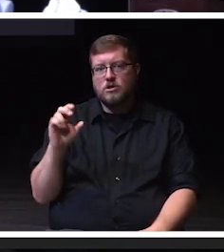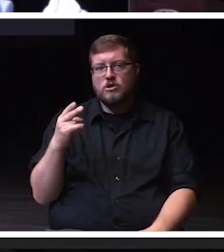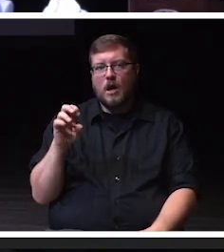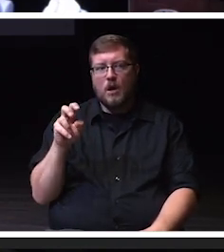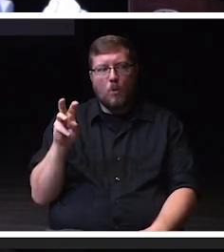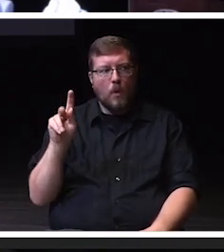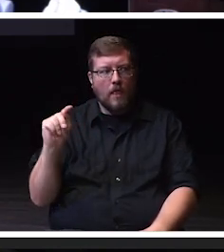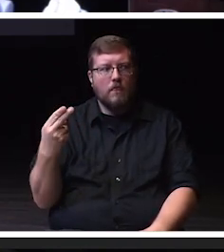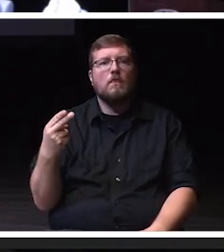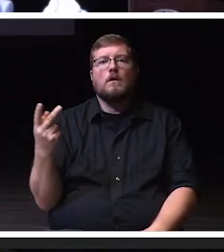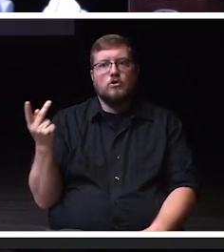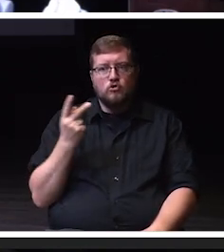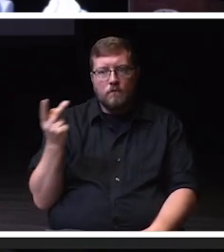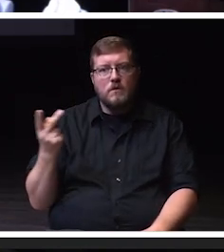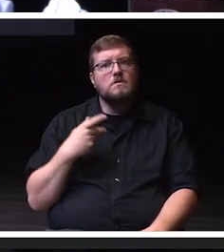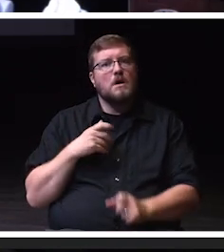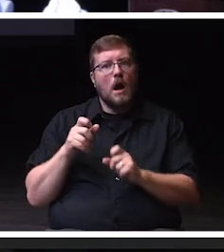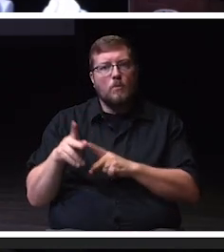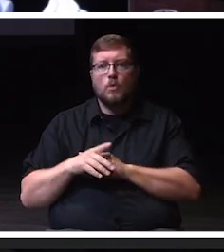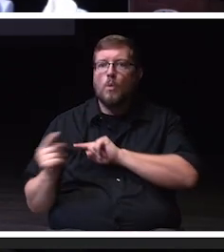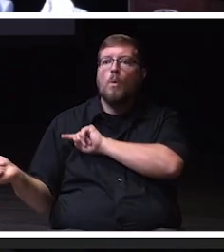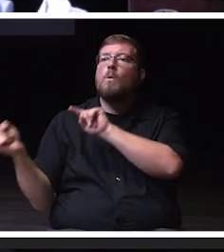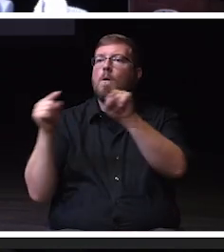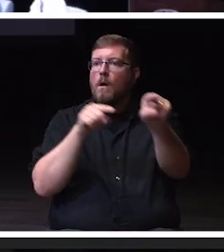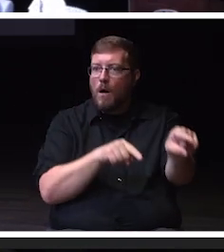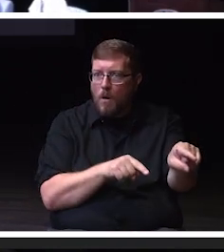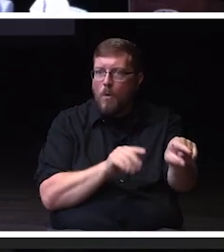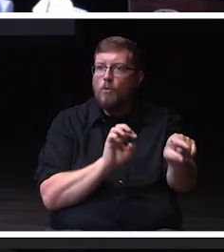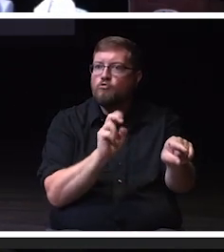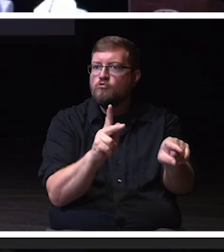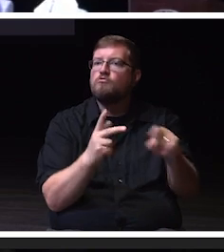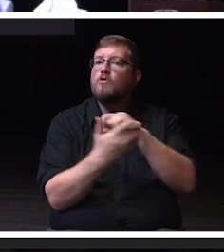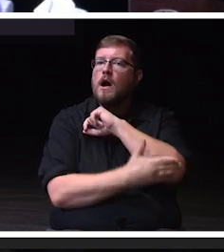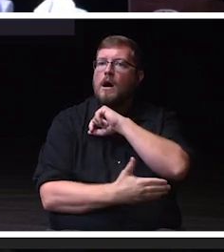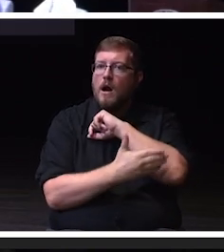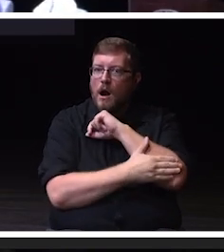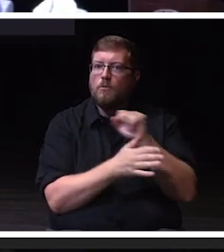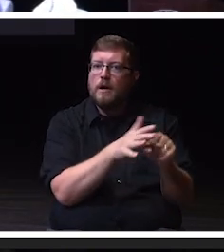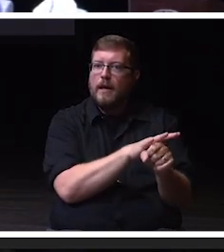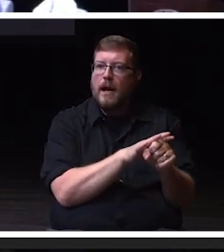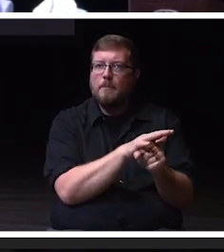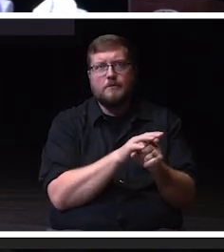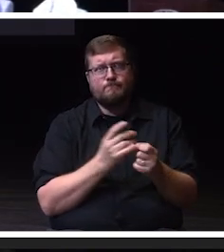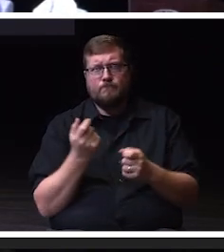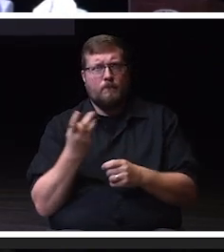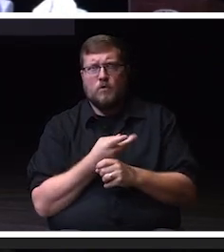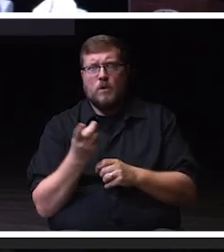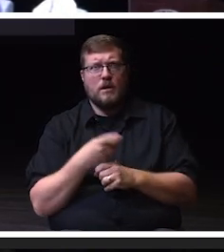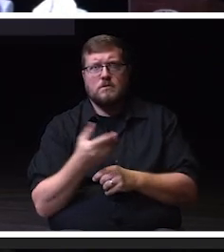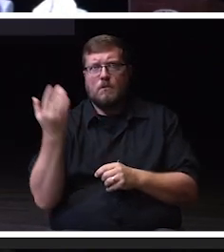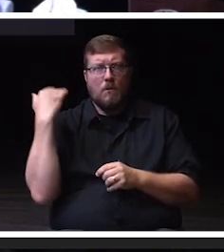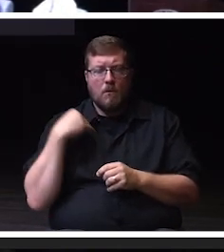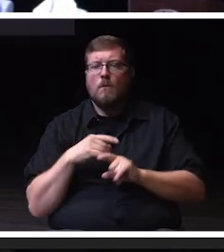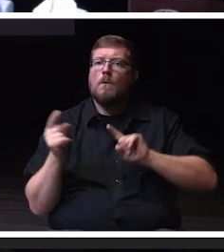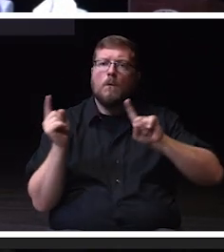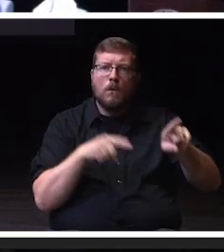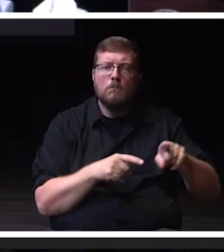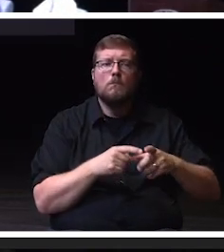go to the Rock Campus just a couple of days ago to, conversate with Tricia and President Rothman,